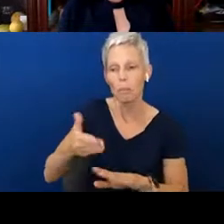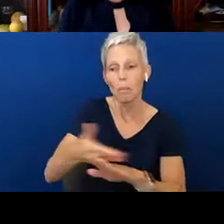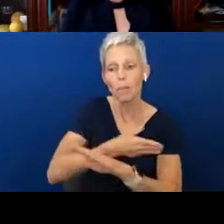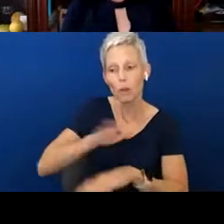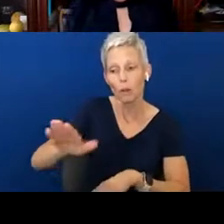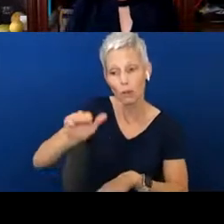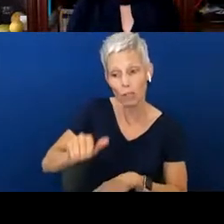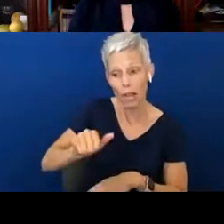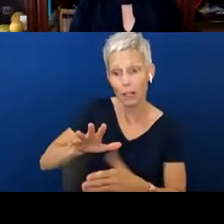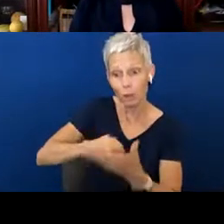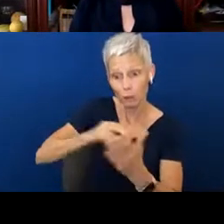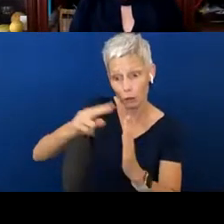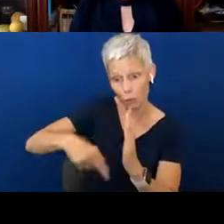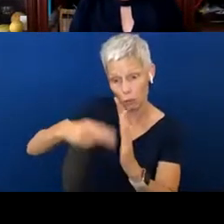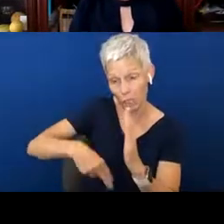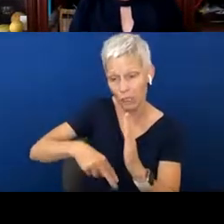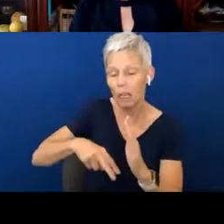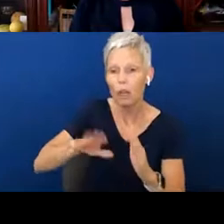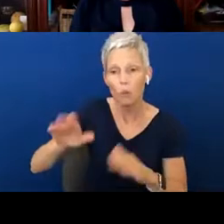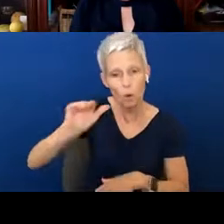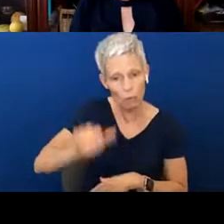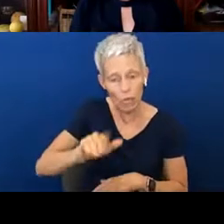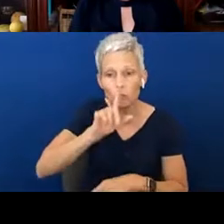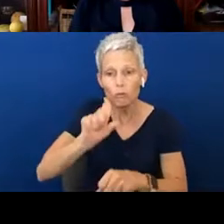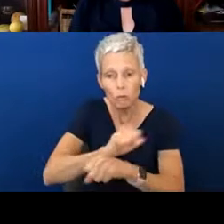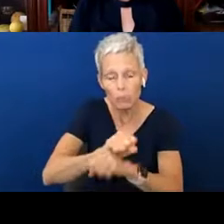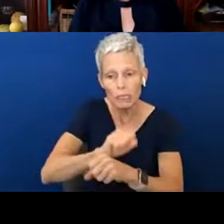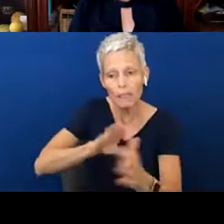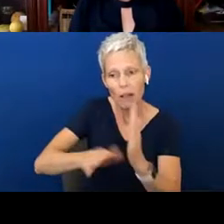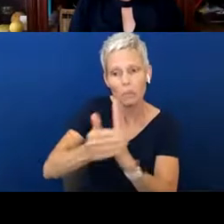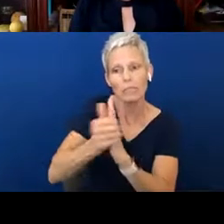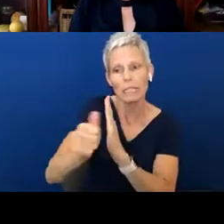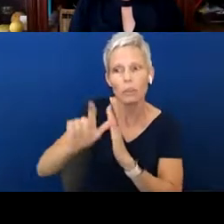he or she does start developing the skills needed for later reading. So, your child will eventually